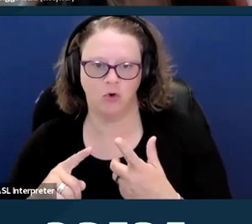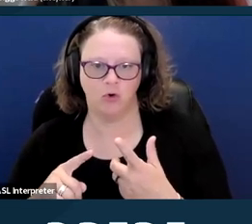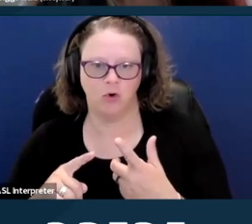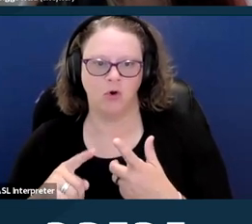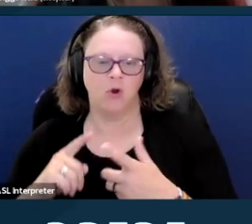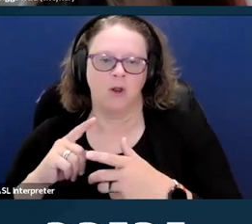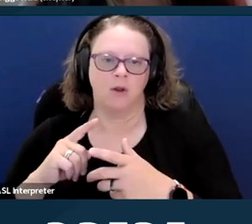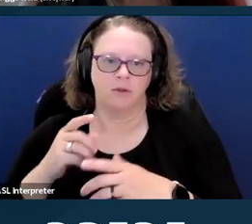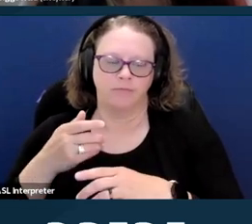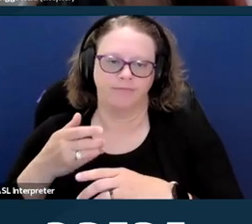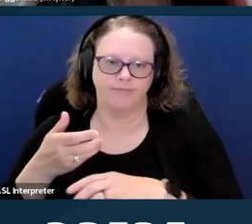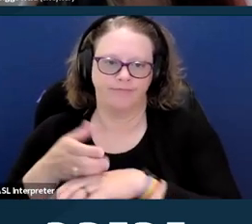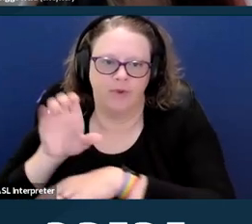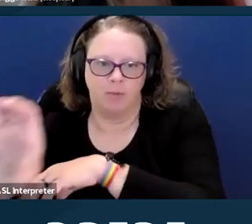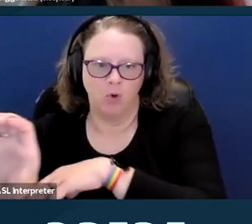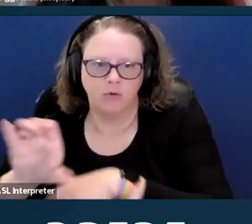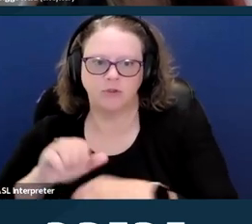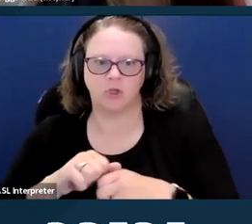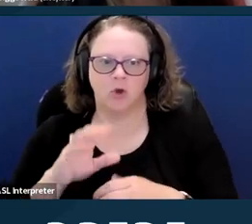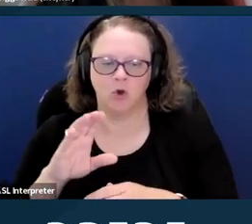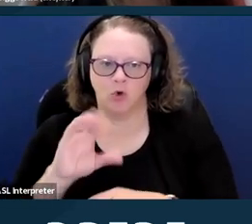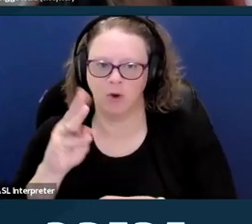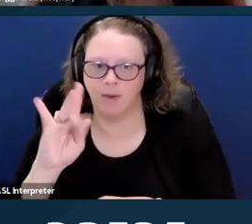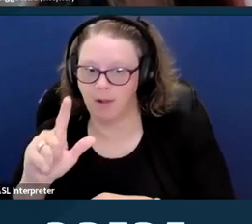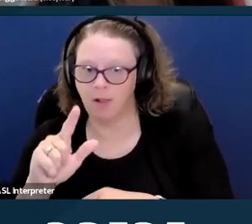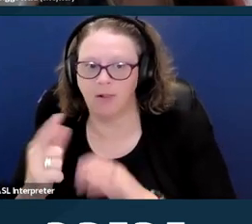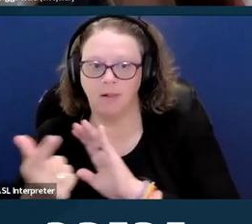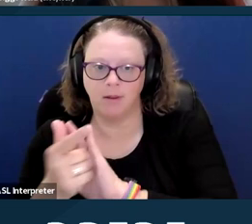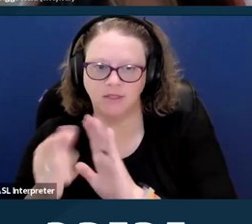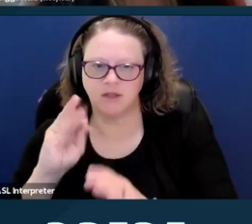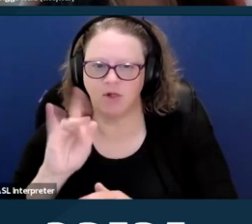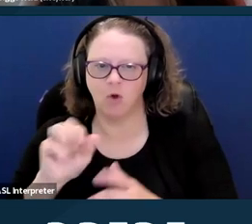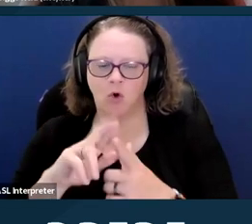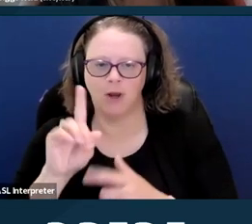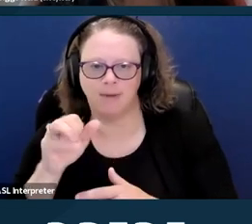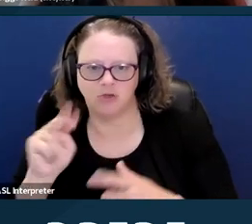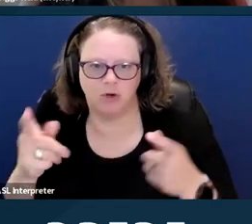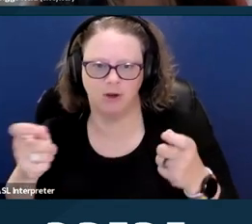or administrative liability on any person for the mere act of seeking, obtaining, providing,